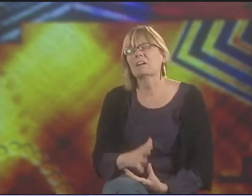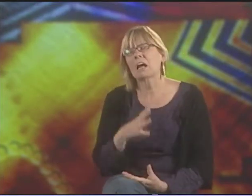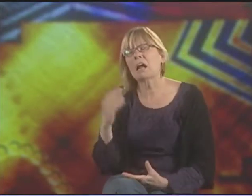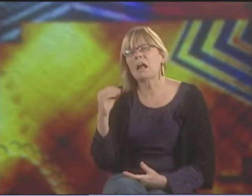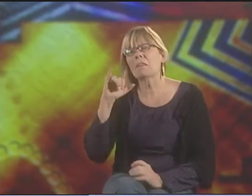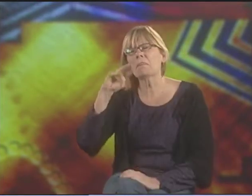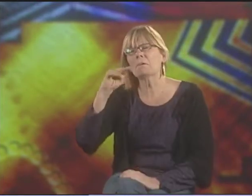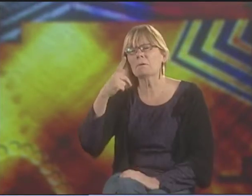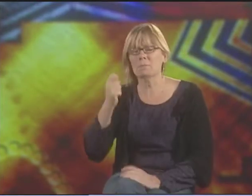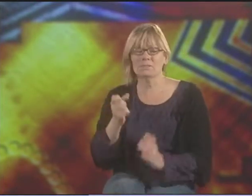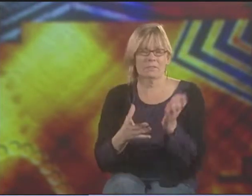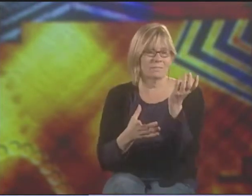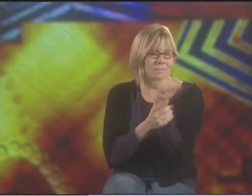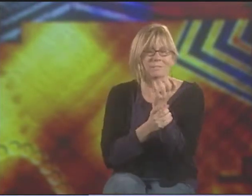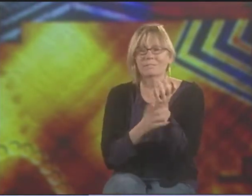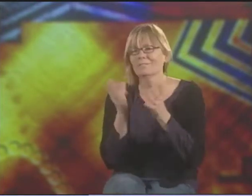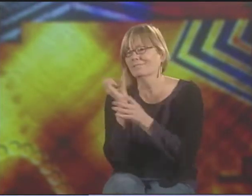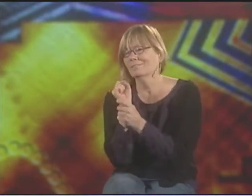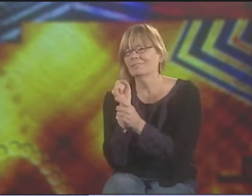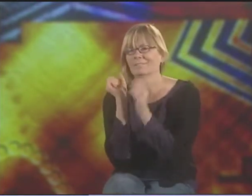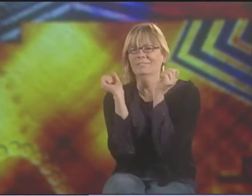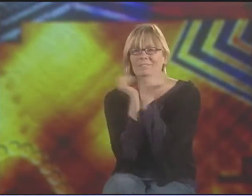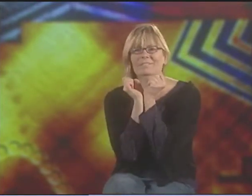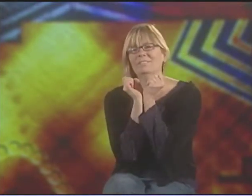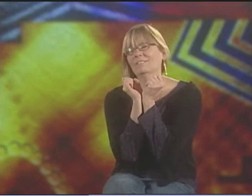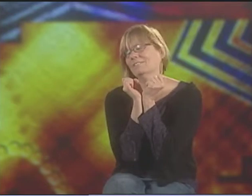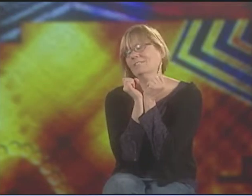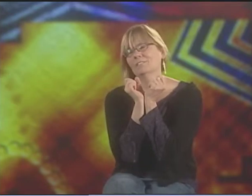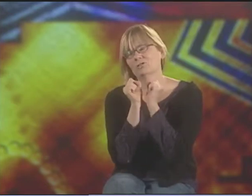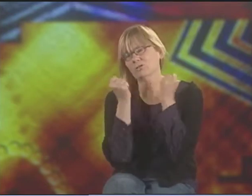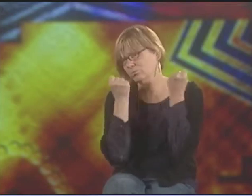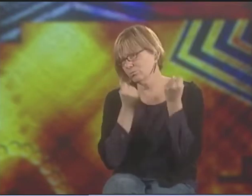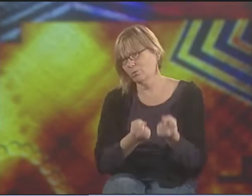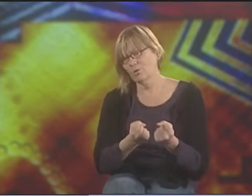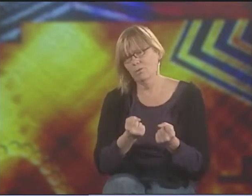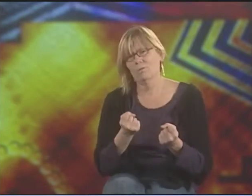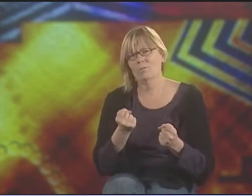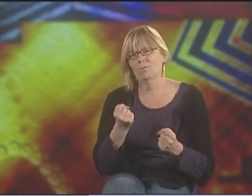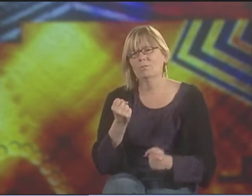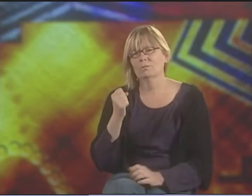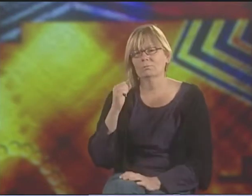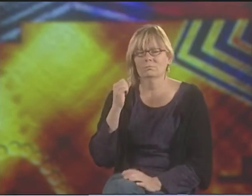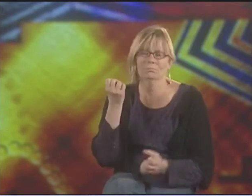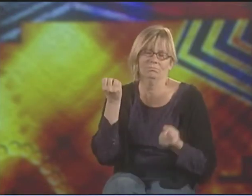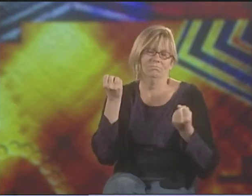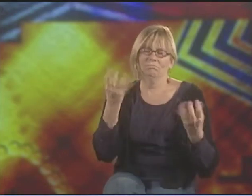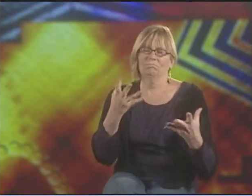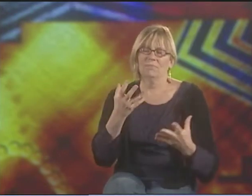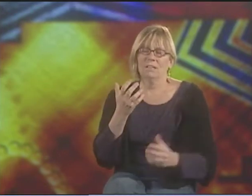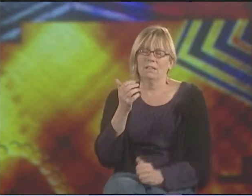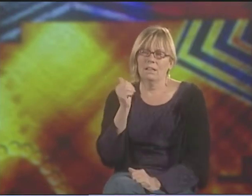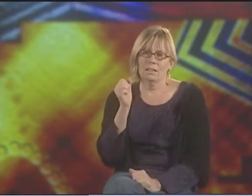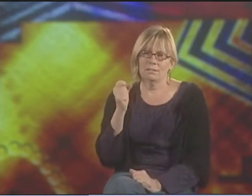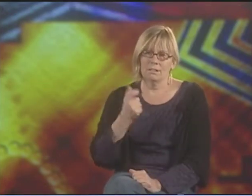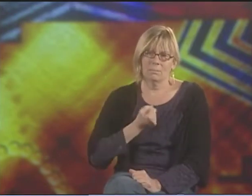IN THEIR LAP AND EMBODIED BEING TOLD TO BE QUIET. IT'S A VERY STRONG IMAGE OF HAVING YOUR HANDS SHACKLED TOGETHER